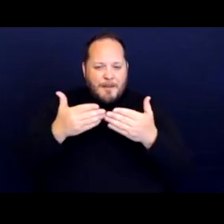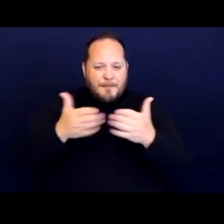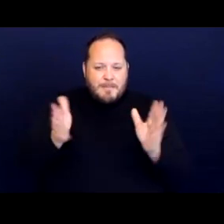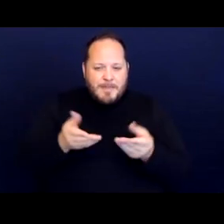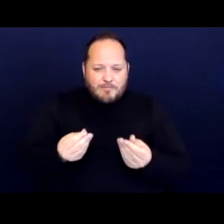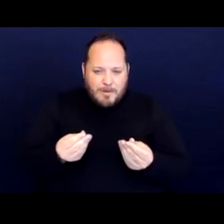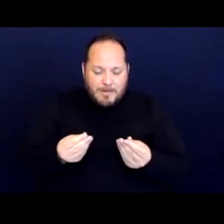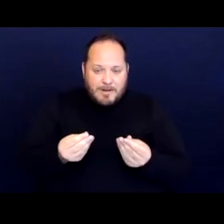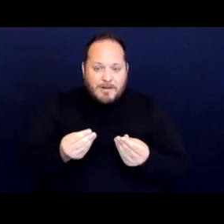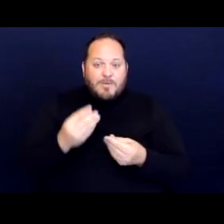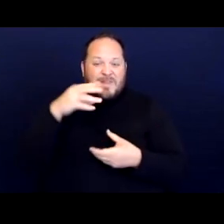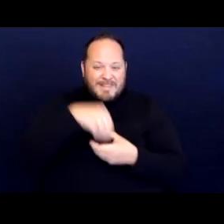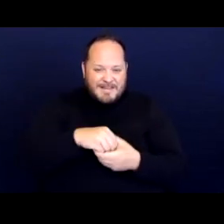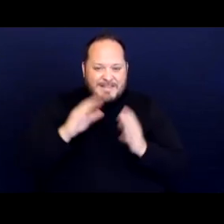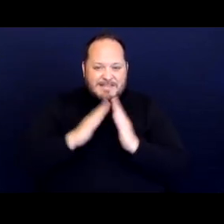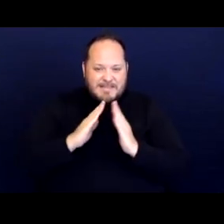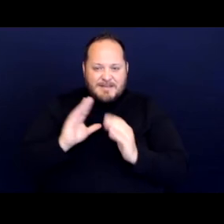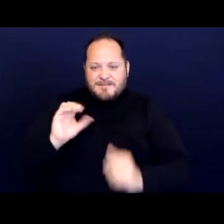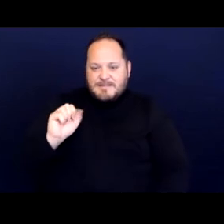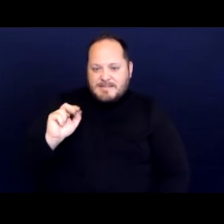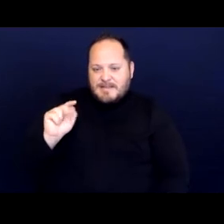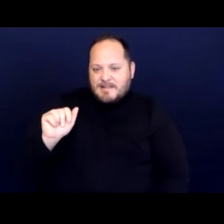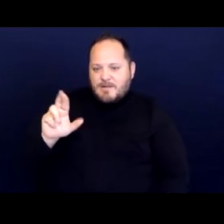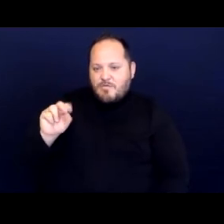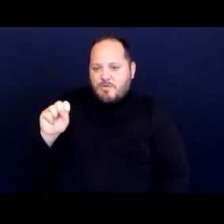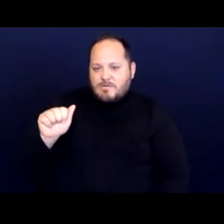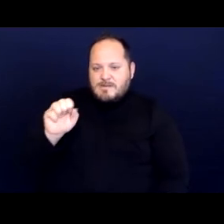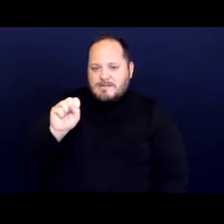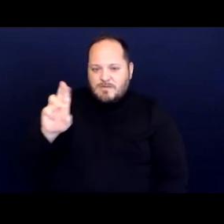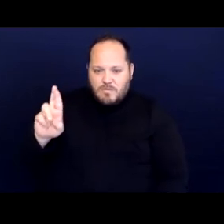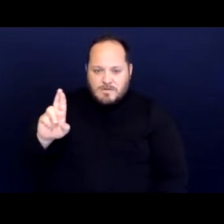within the city of Santa Rosa and required that